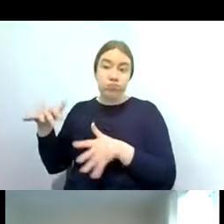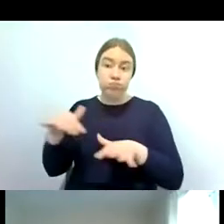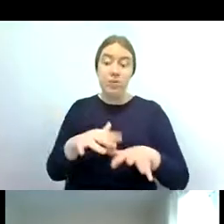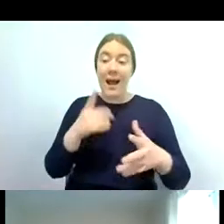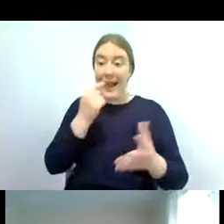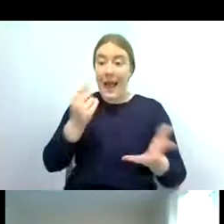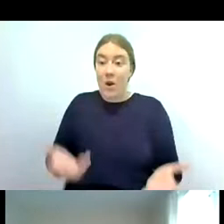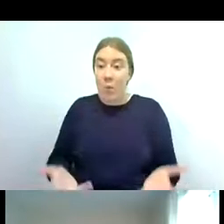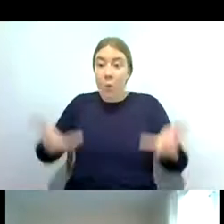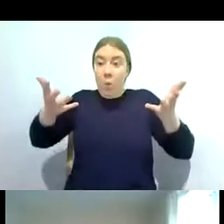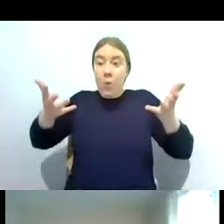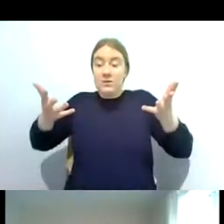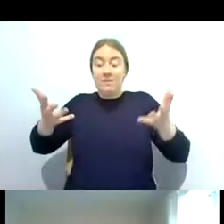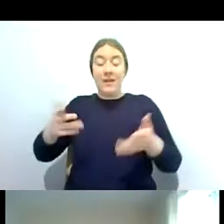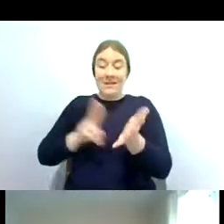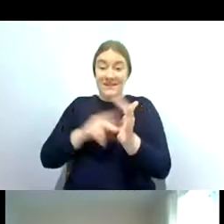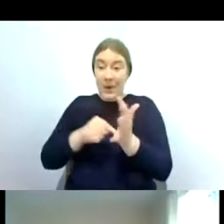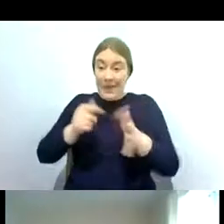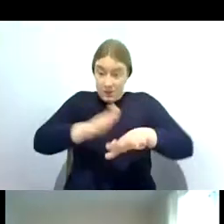once you've got your netting position you stand above it